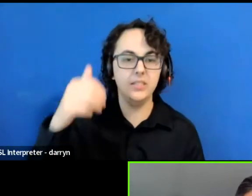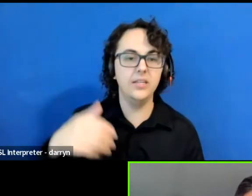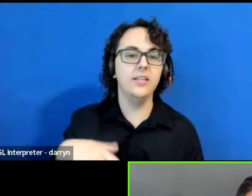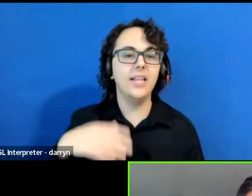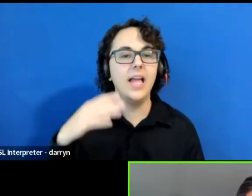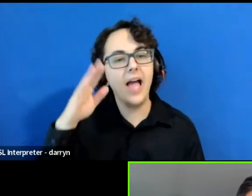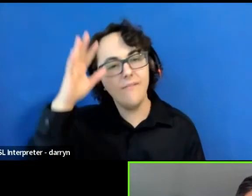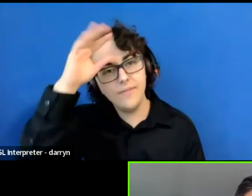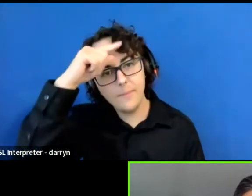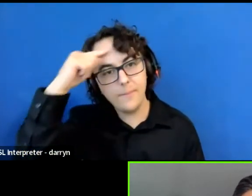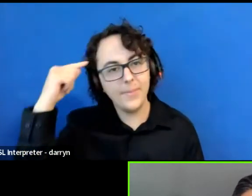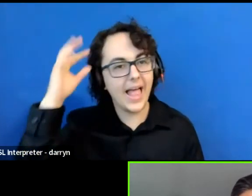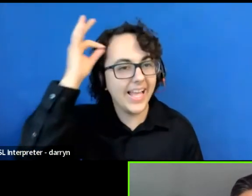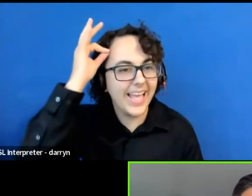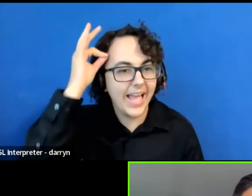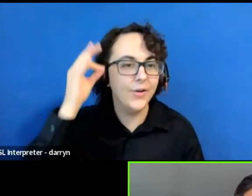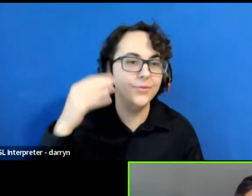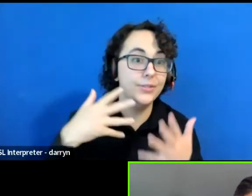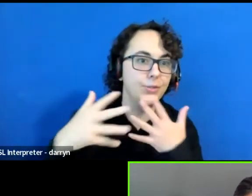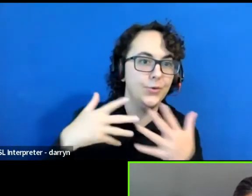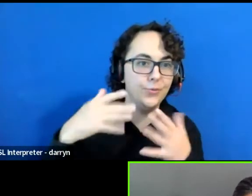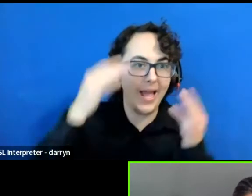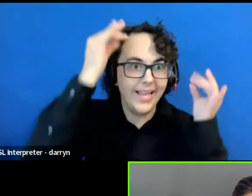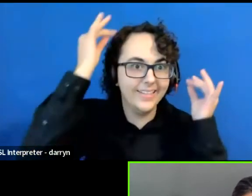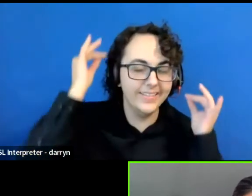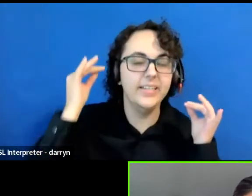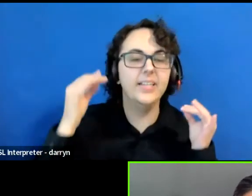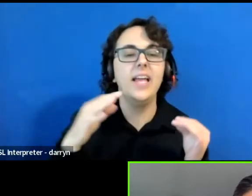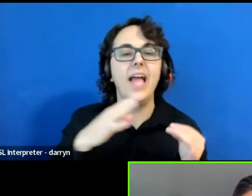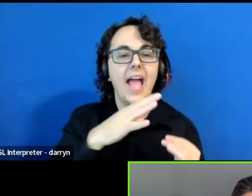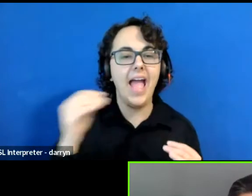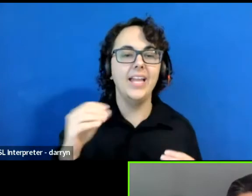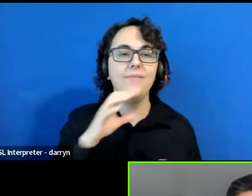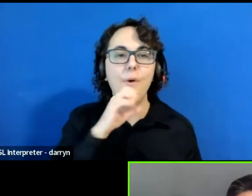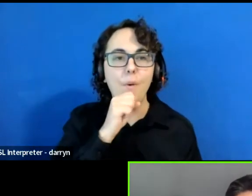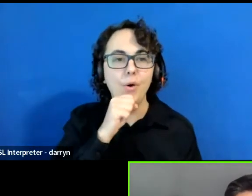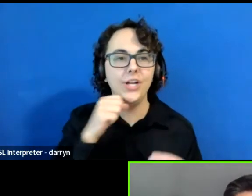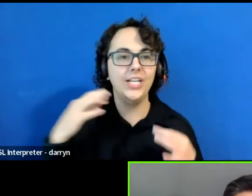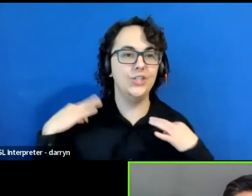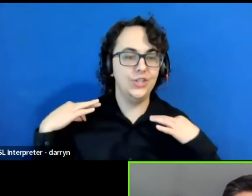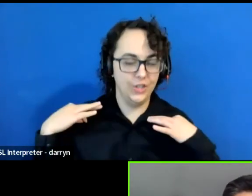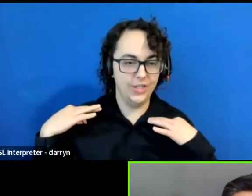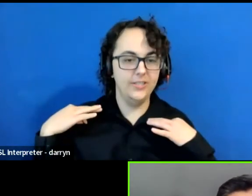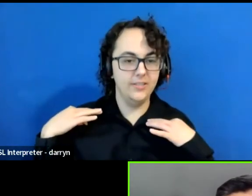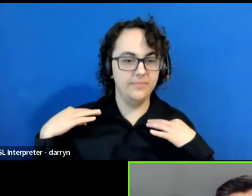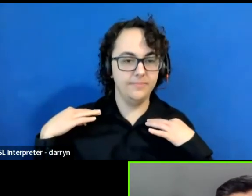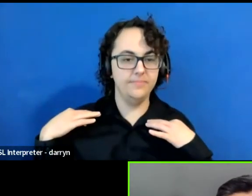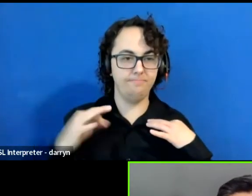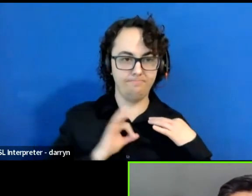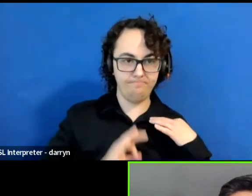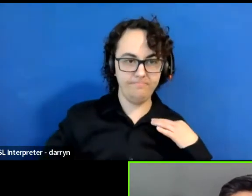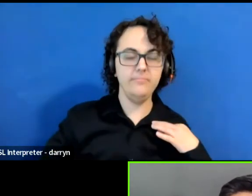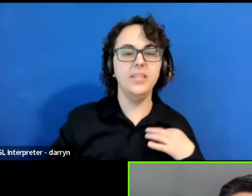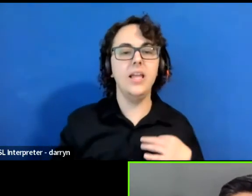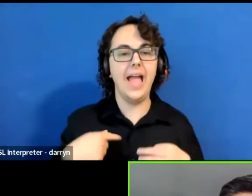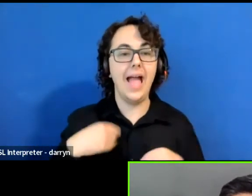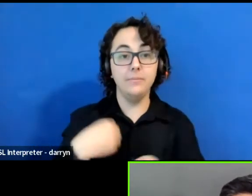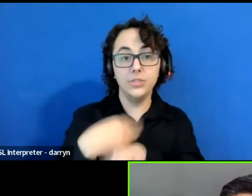and I'm wearing an orange t-shirt, orange shirt. I'm also zooming in from the land of the Kado,